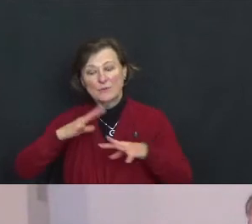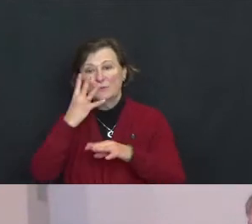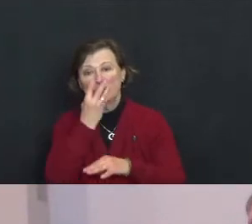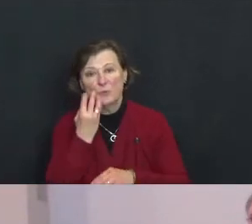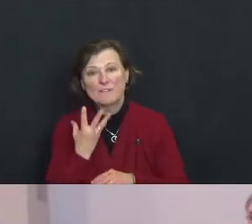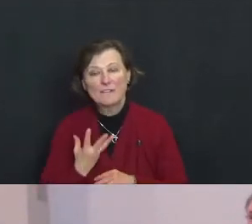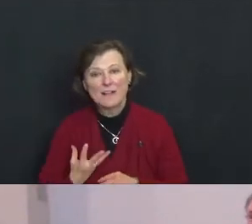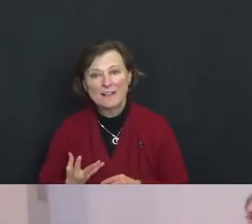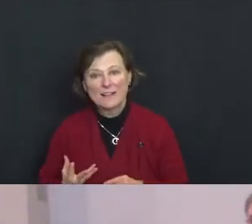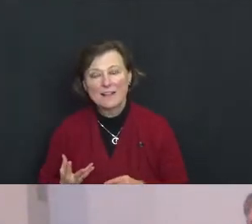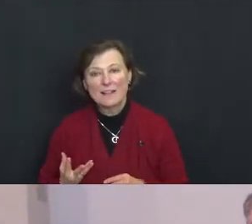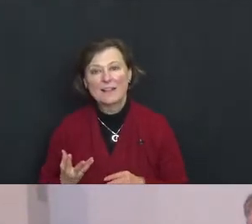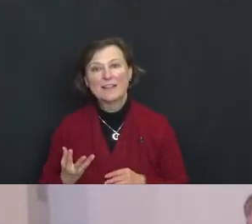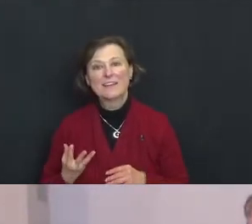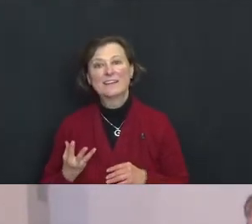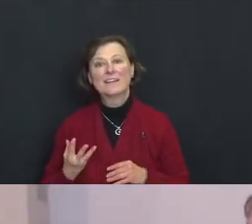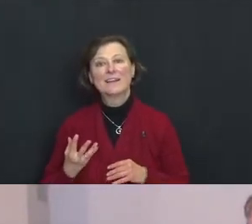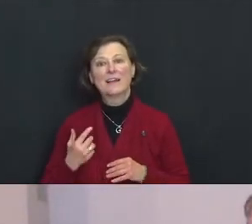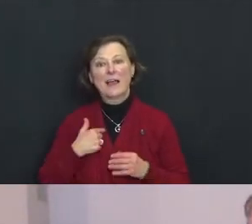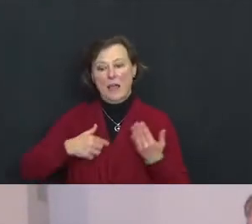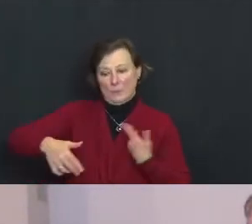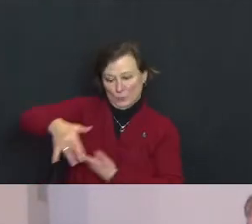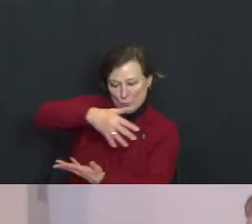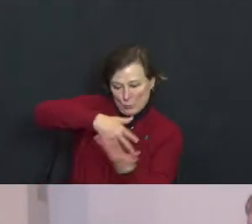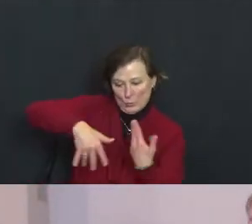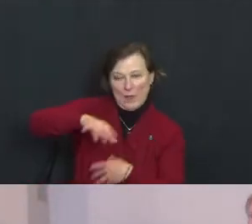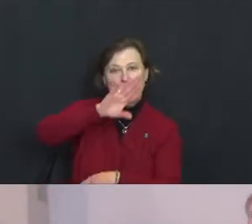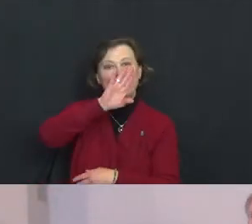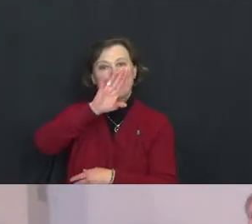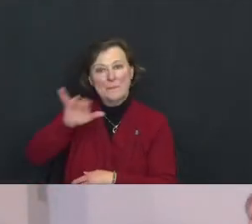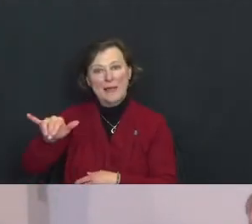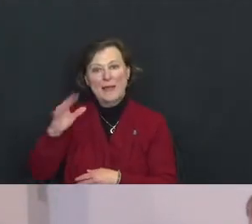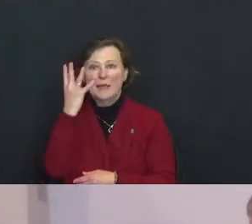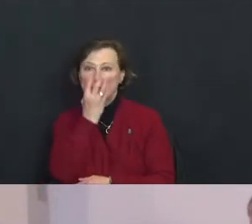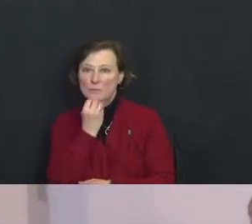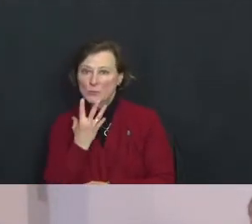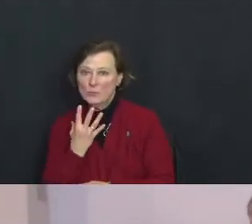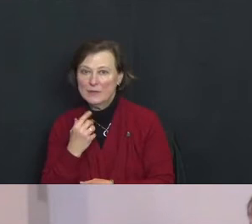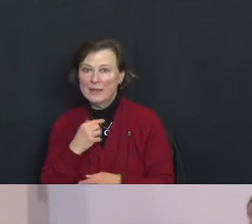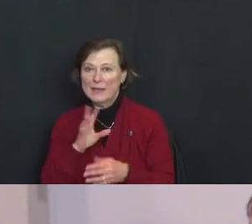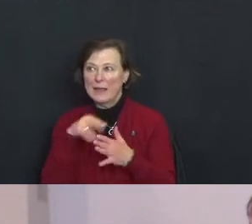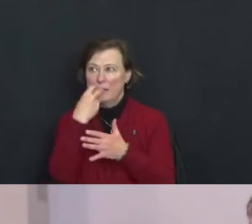“I am surrounded by it, I am immersed in it.